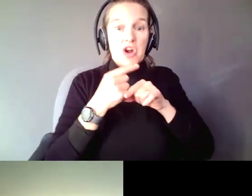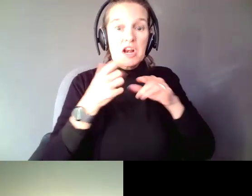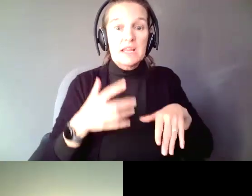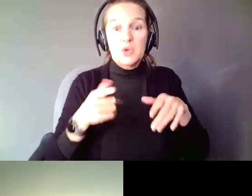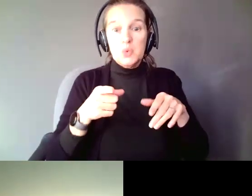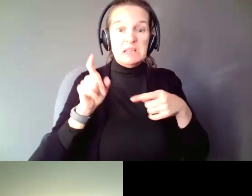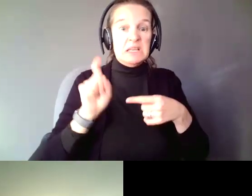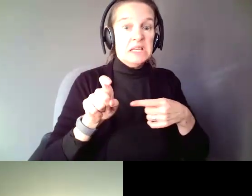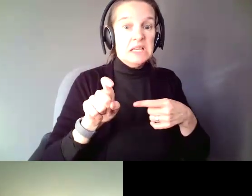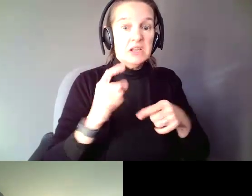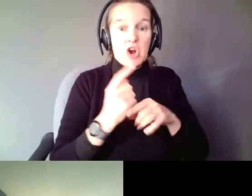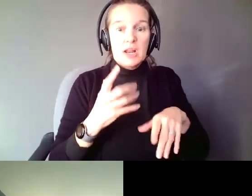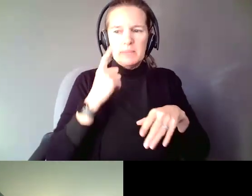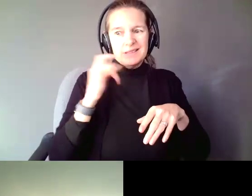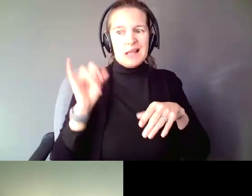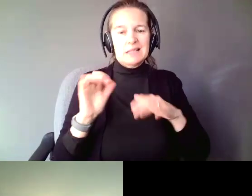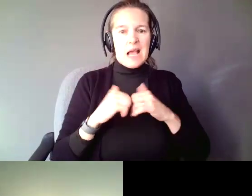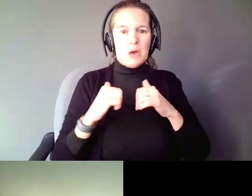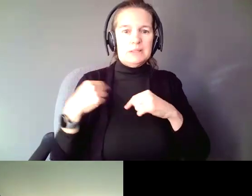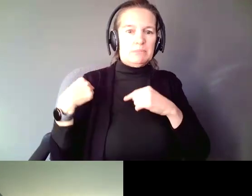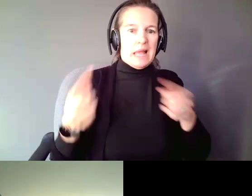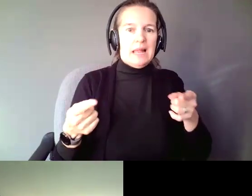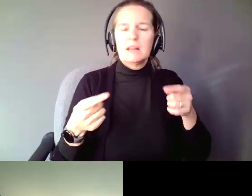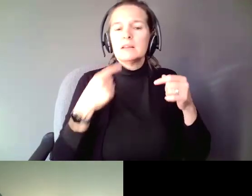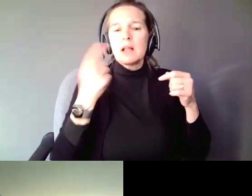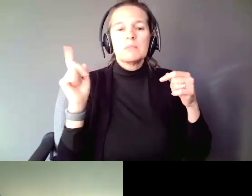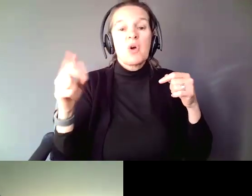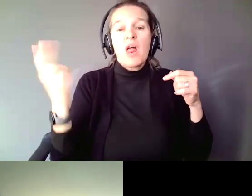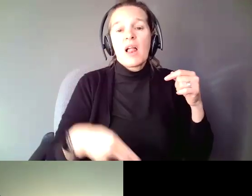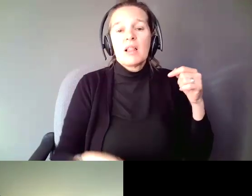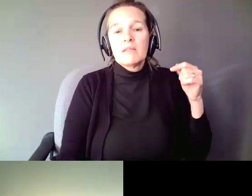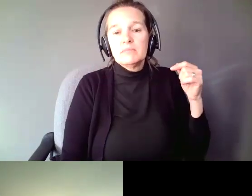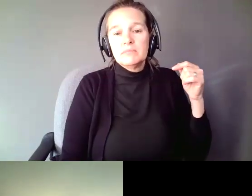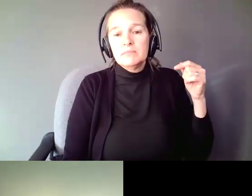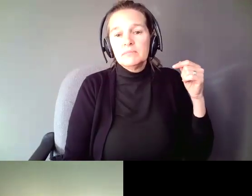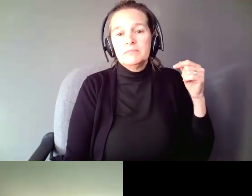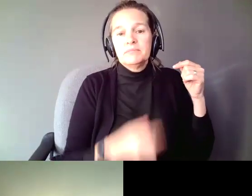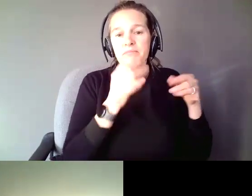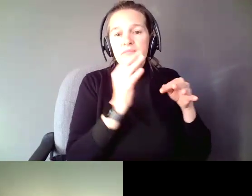way it has always been, frankly, I would tell them to go to hell. Simple as that.